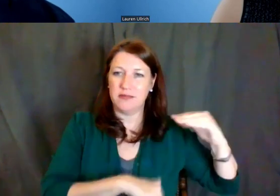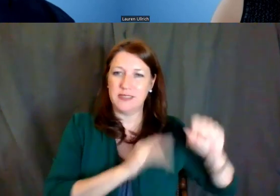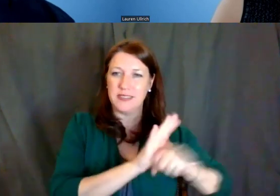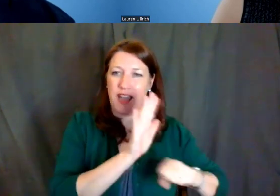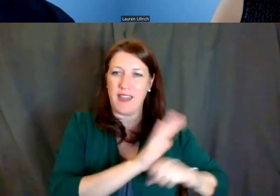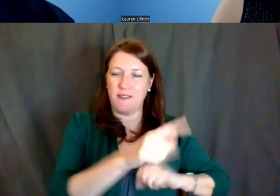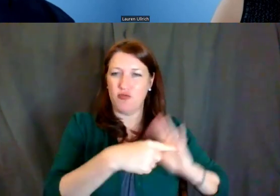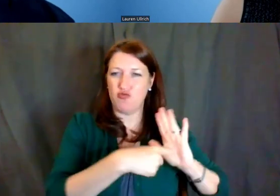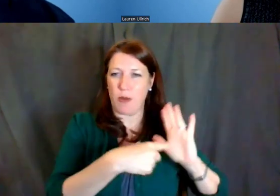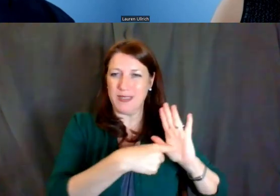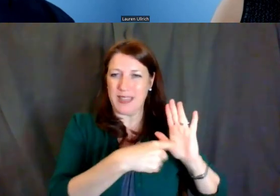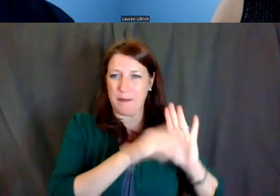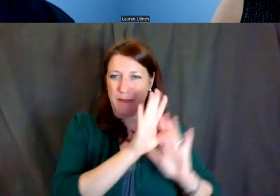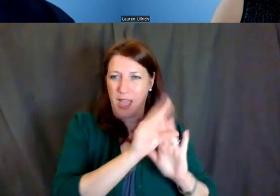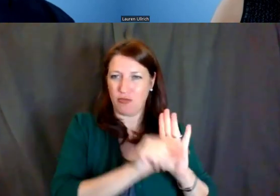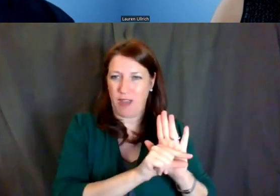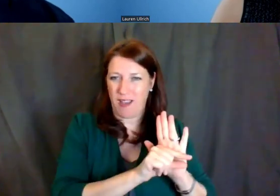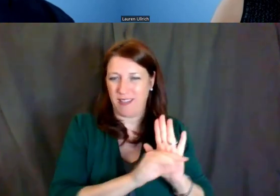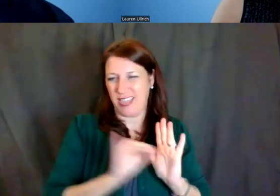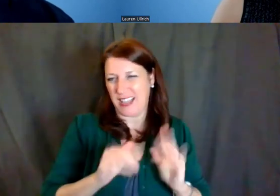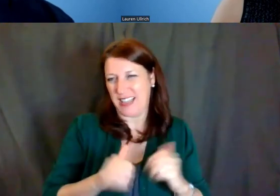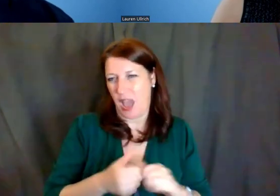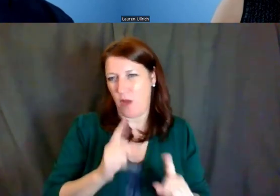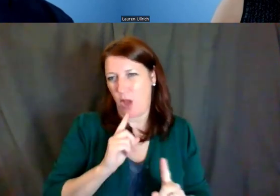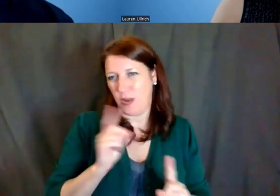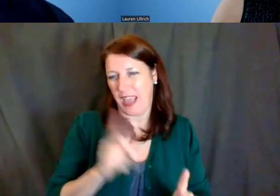So I think that's how I would answer that question.